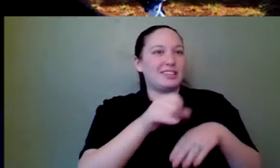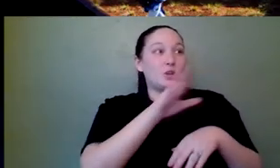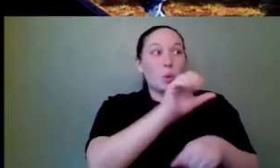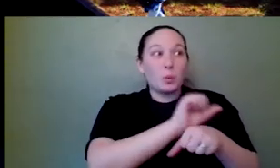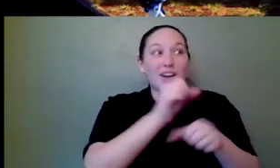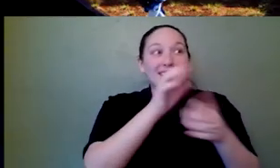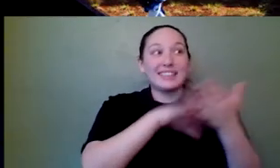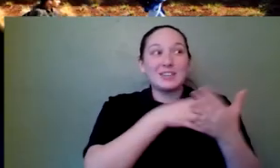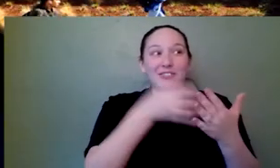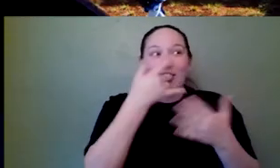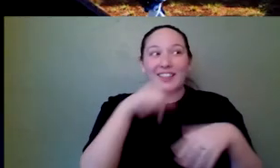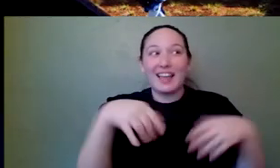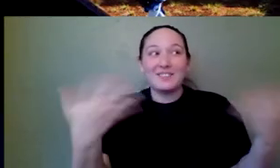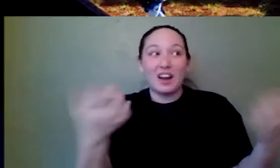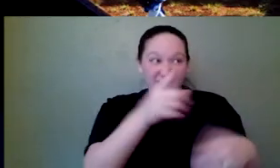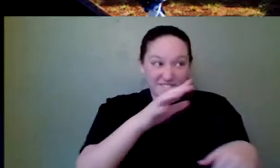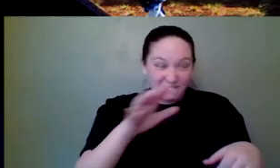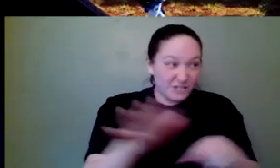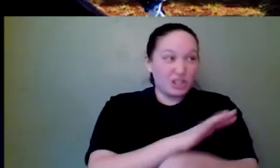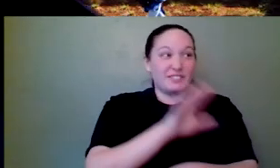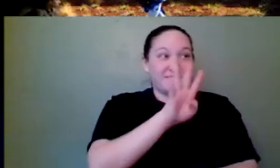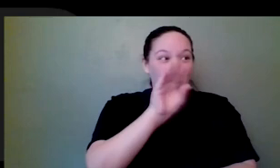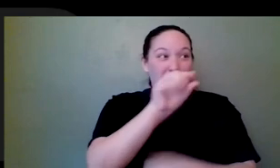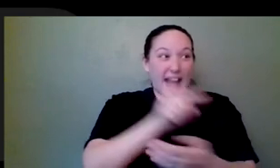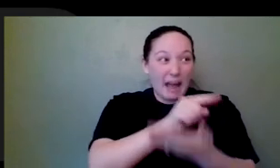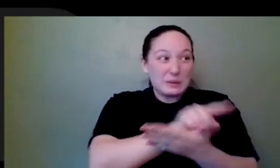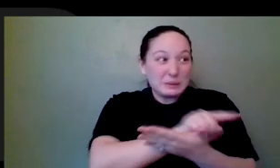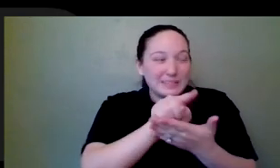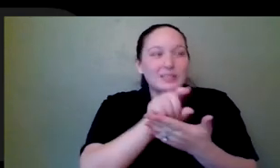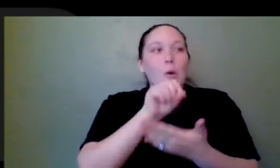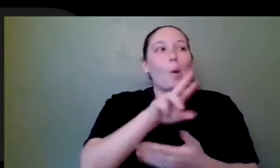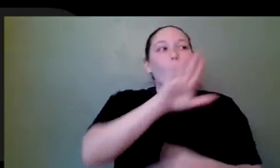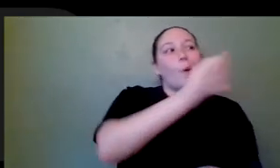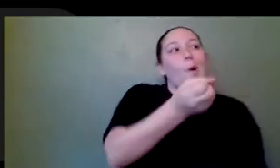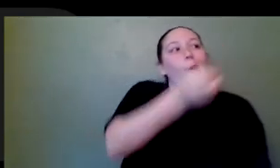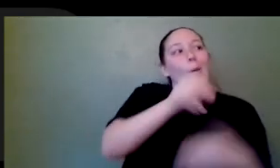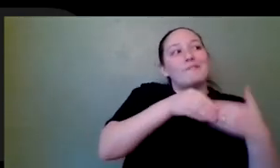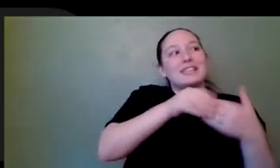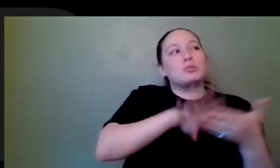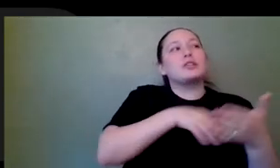or do you have to work a full shift every day? So we're we're starting to get to the sad part again.